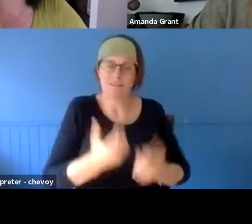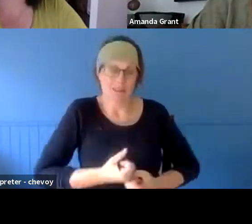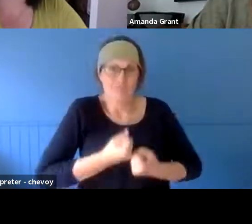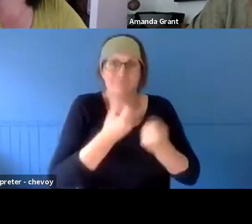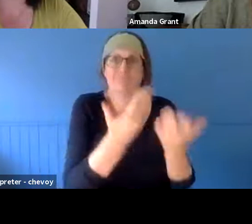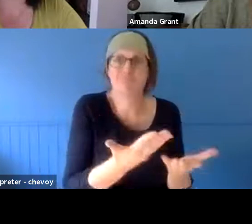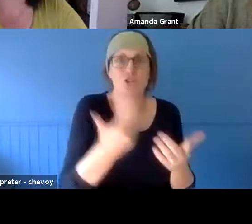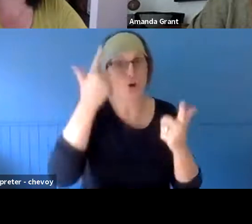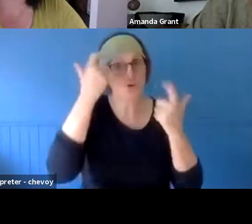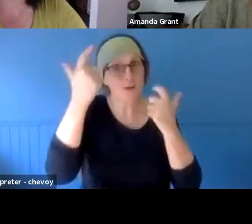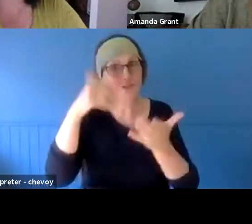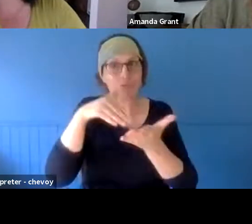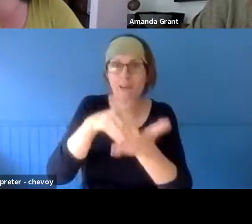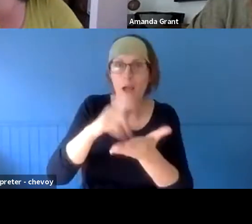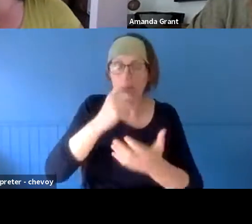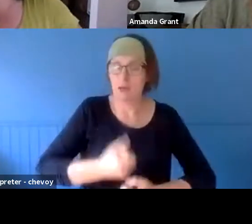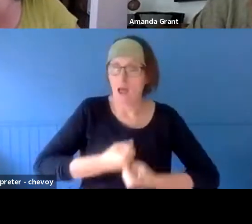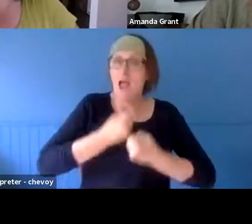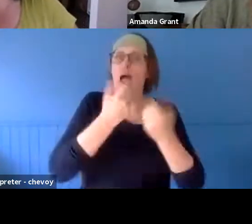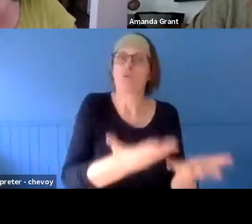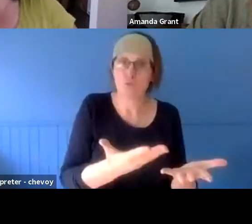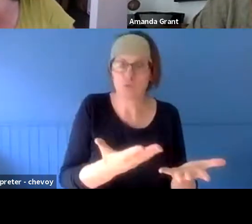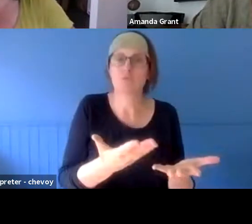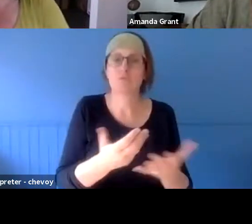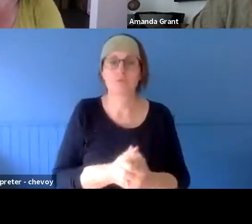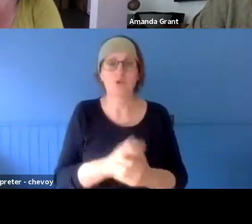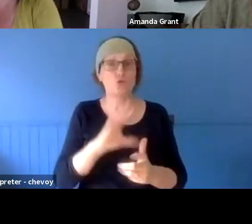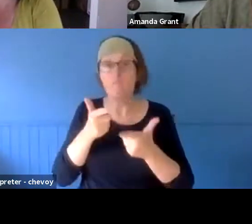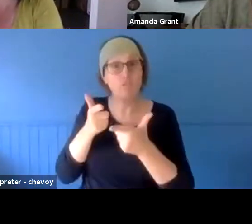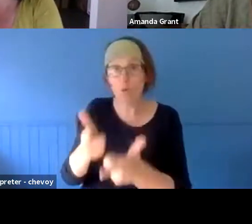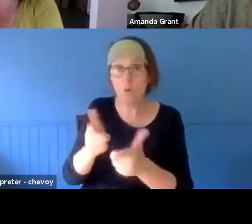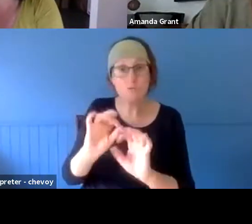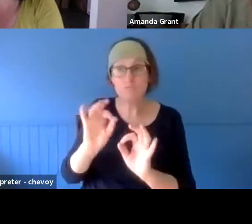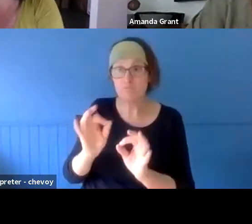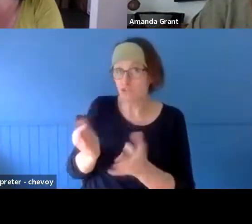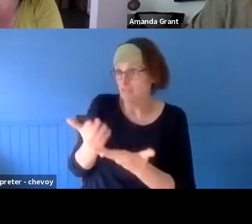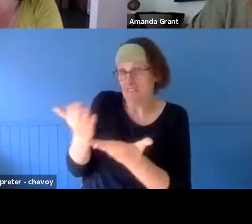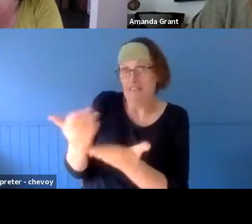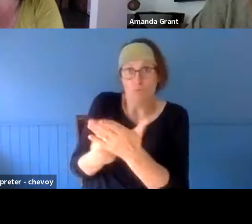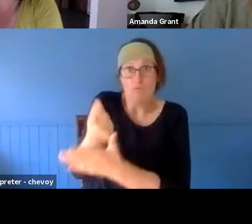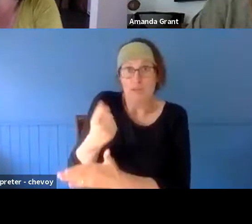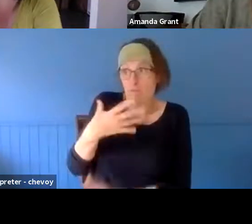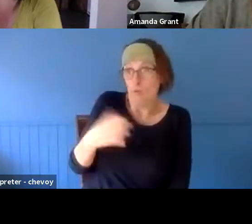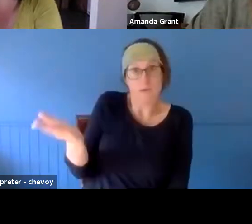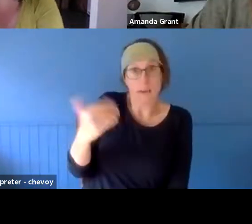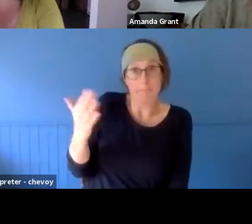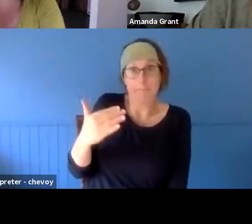opportunity - not forcing it down their throat. We're saying, "Here's an opportunity. Come along and do something." And we see the results